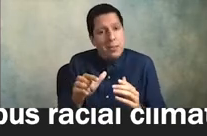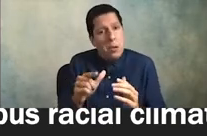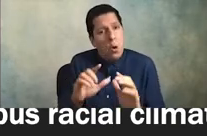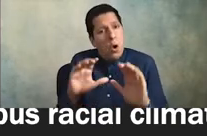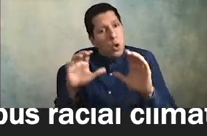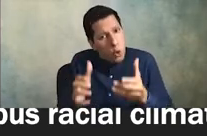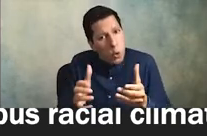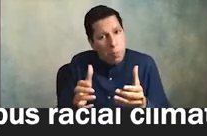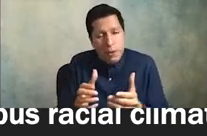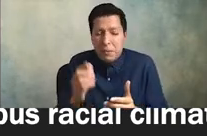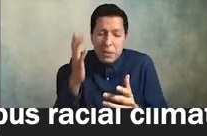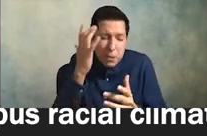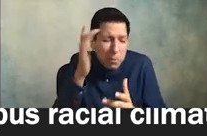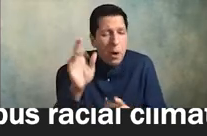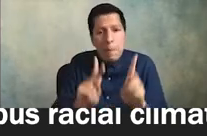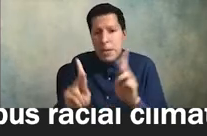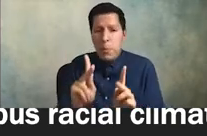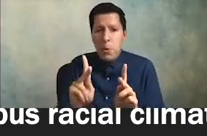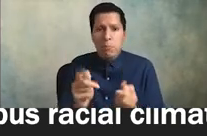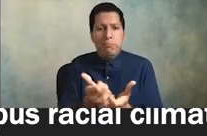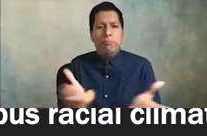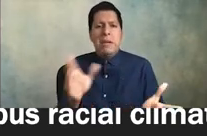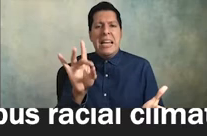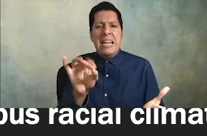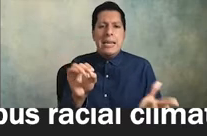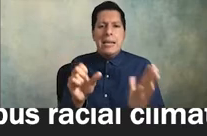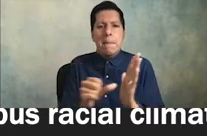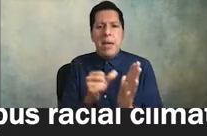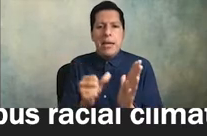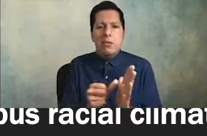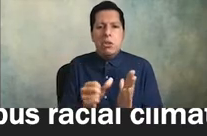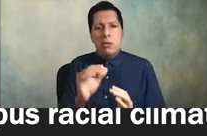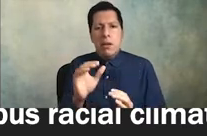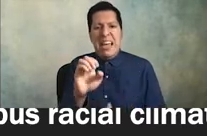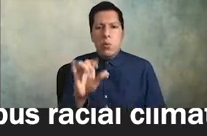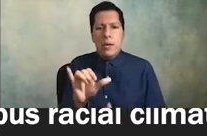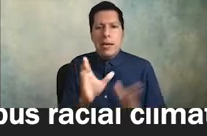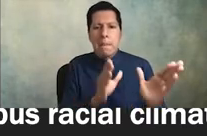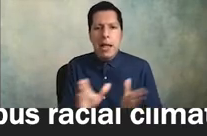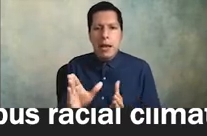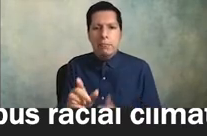very smart people produce you an 80-page equity plan uh that says not one word about race